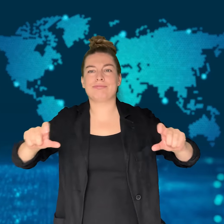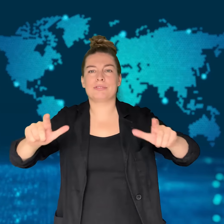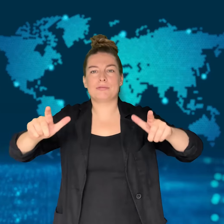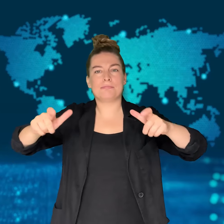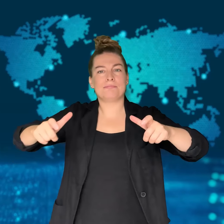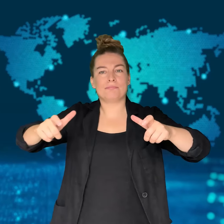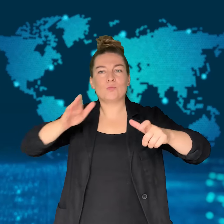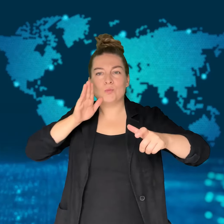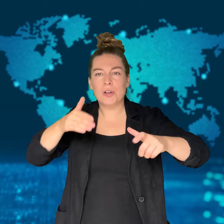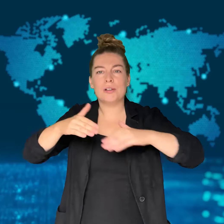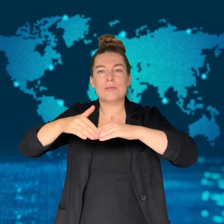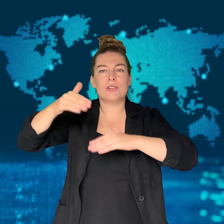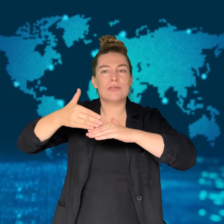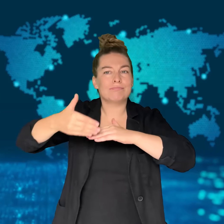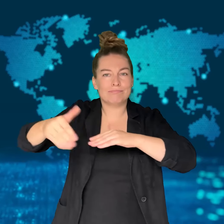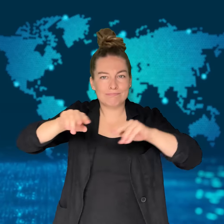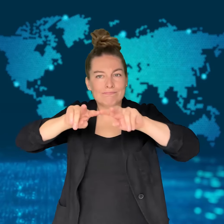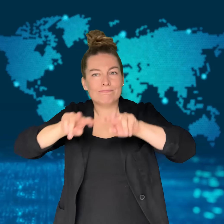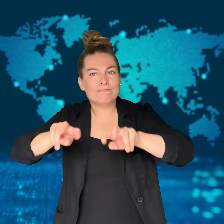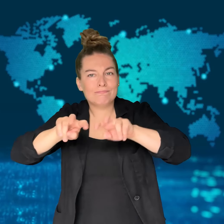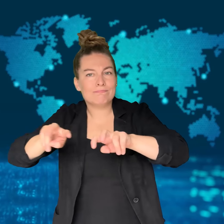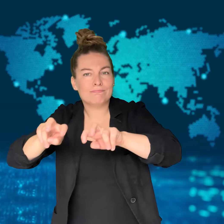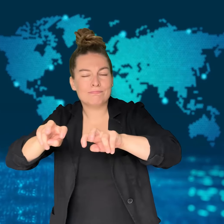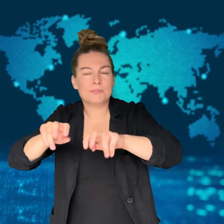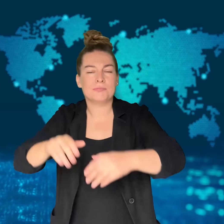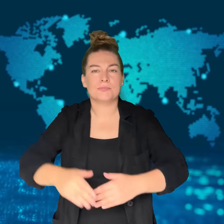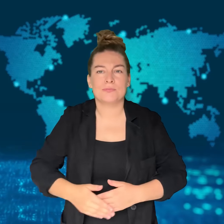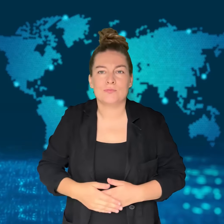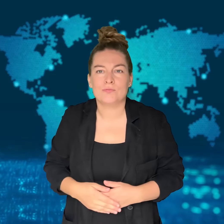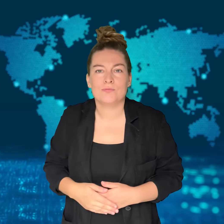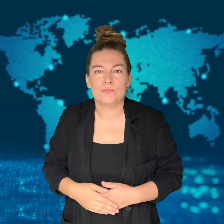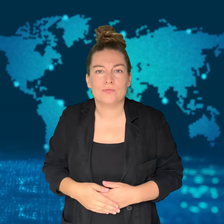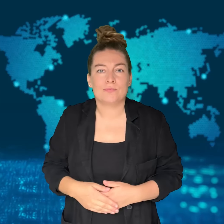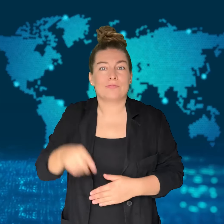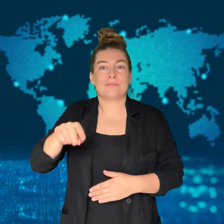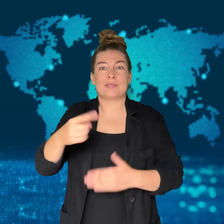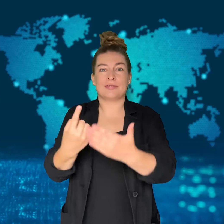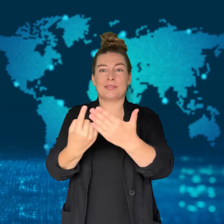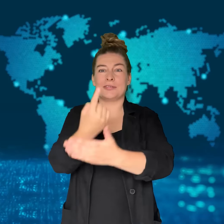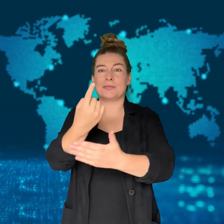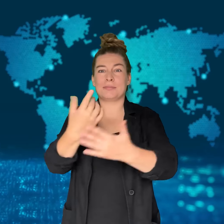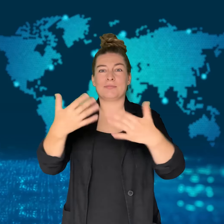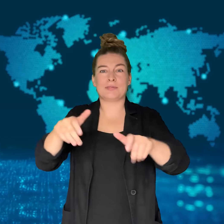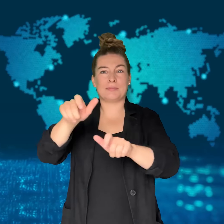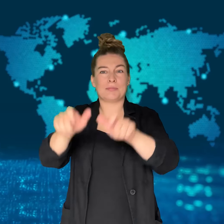Some people at the scene reported that the fire started